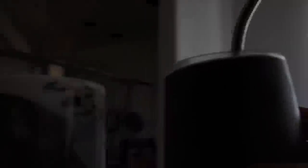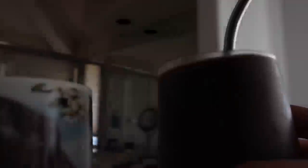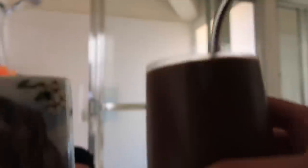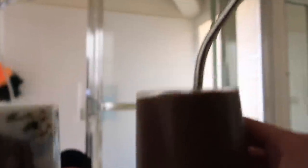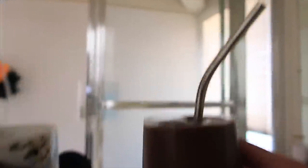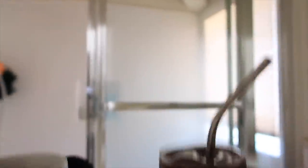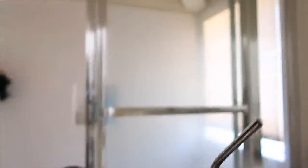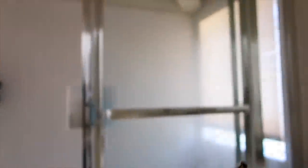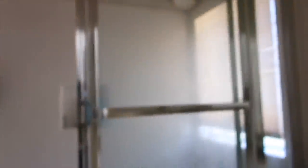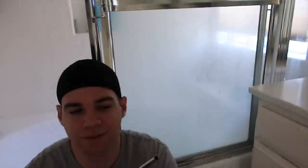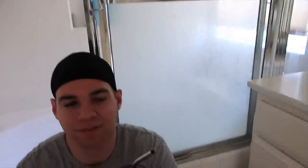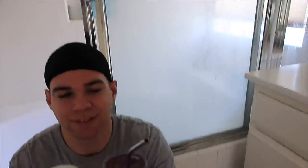E: here you go!